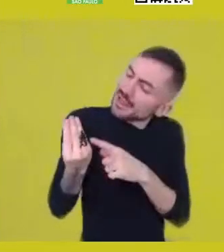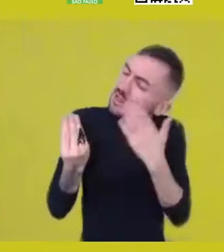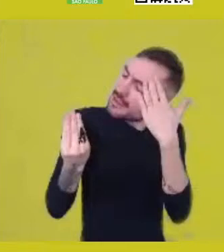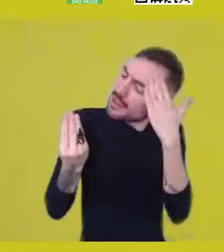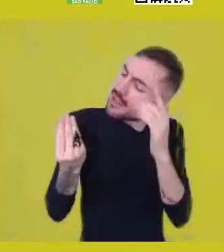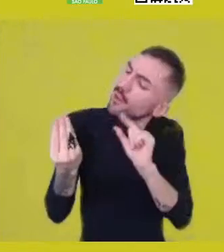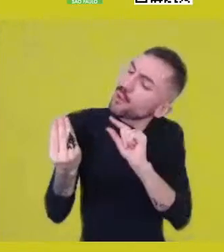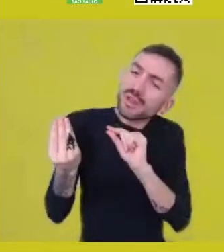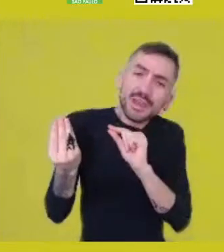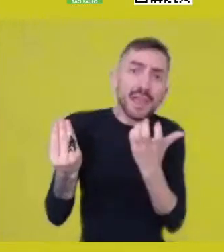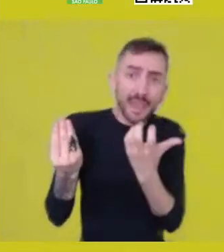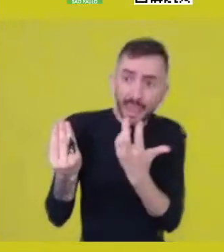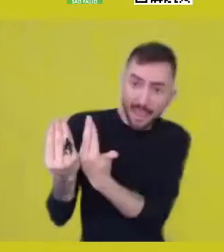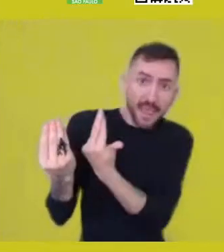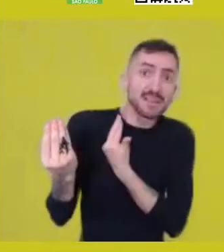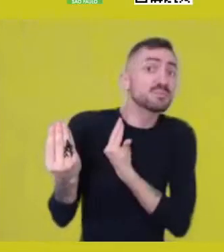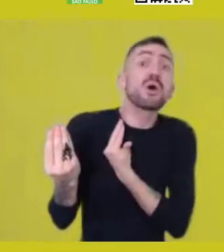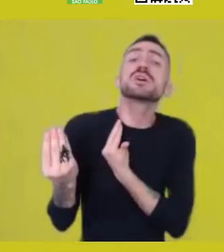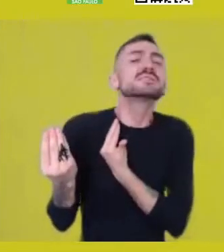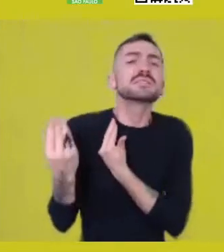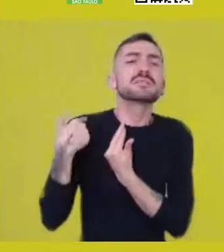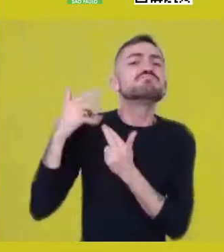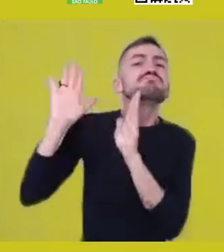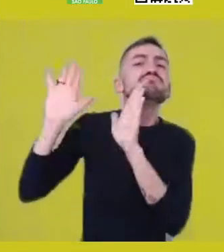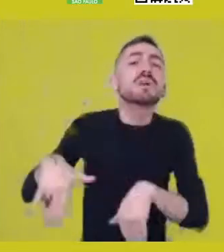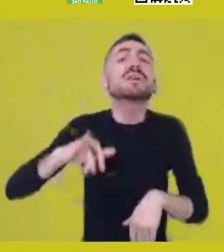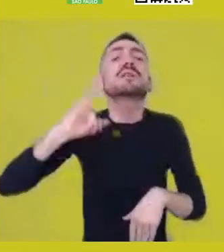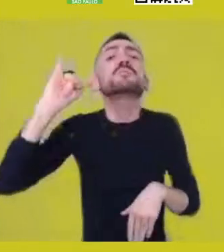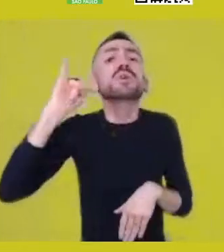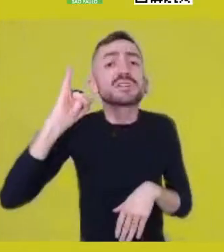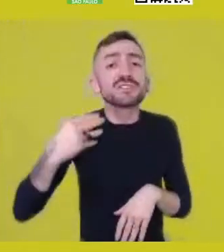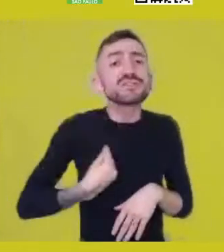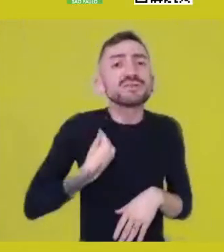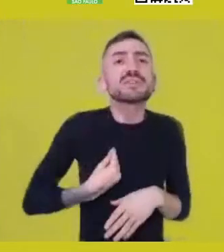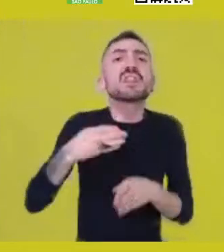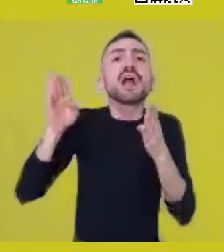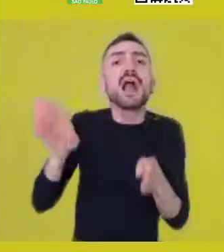rather, how are we going to tread on this path, this course,